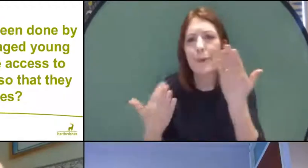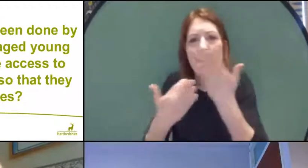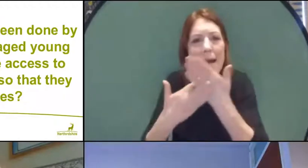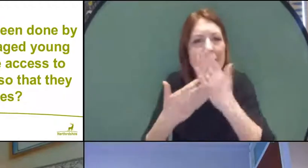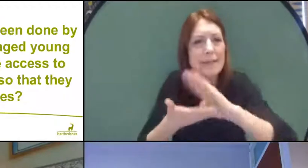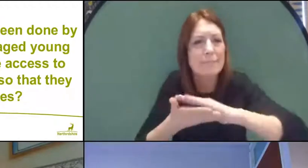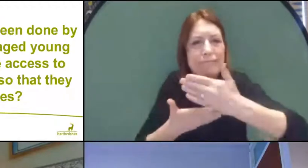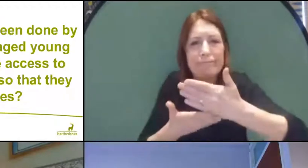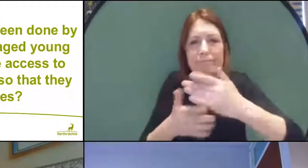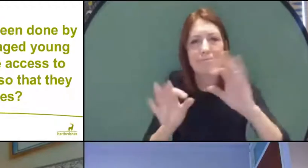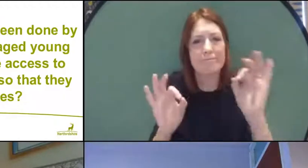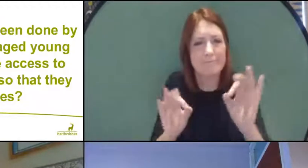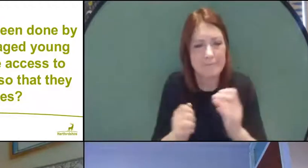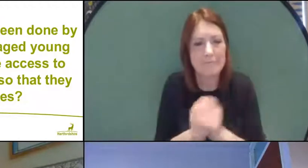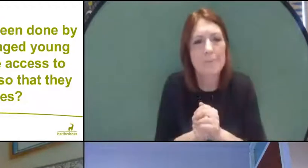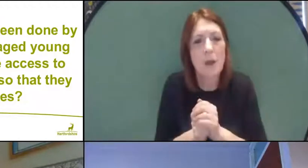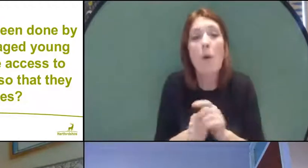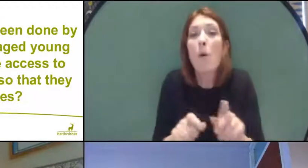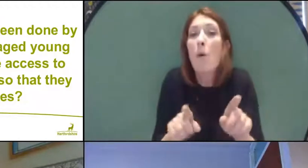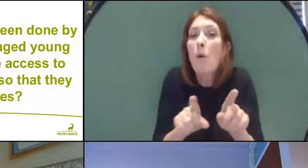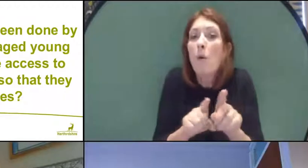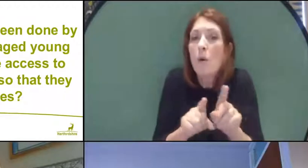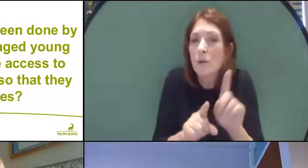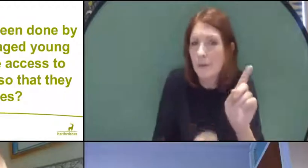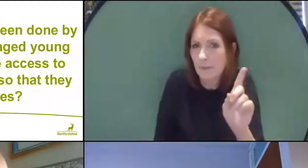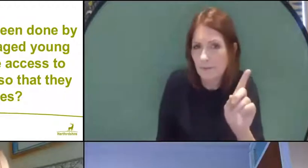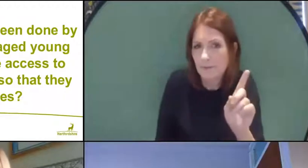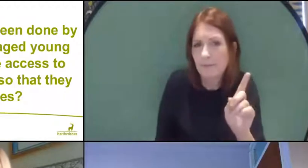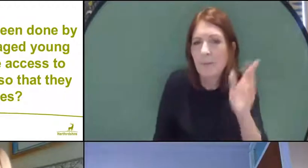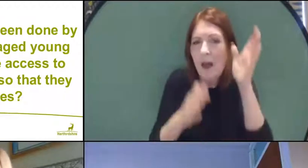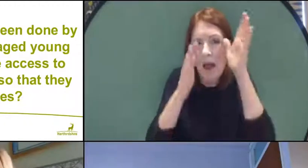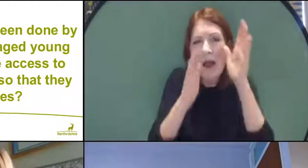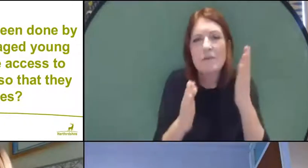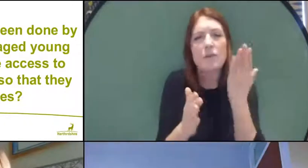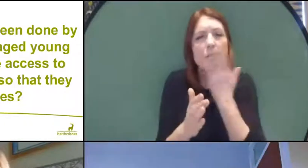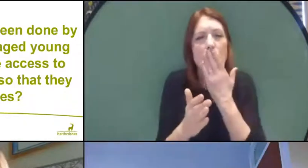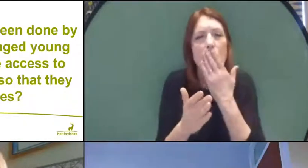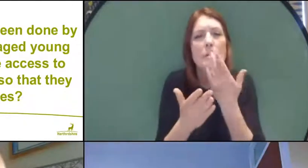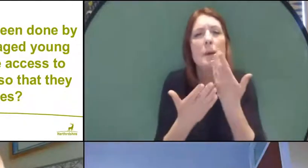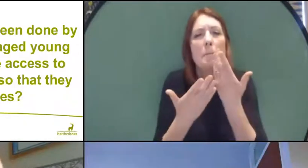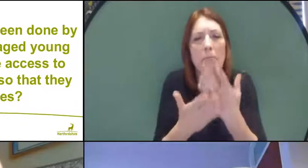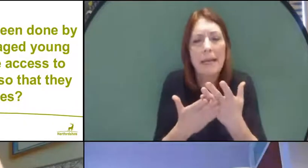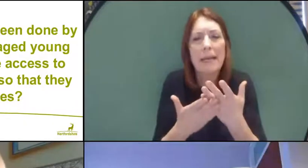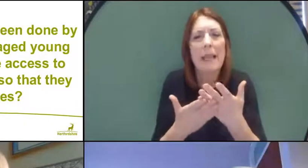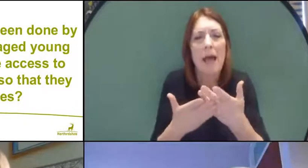This also includes, Hertfordshire's schools received an awful lot of routers at the beginning,